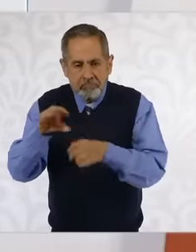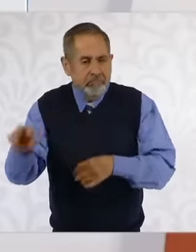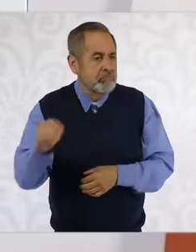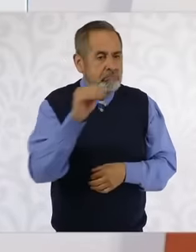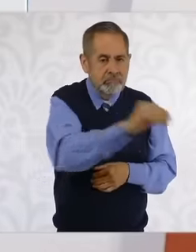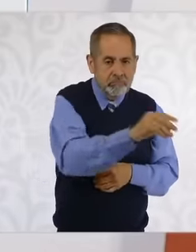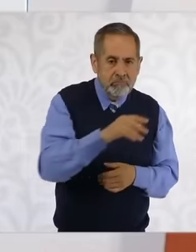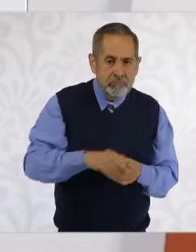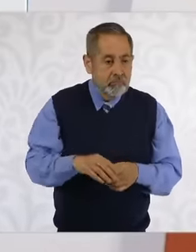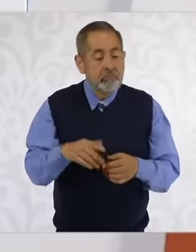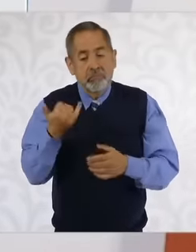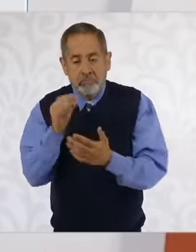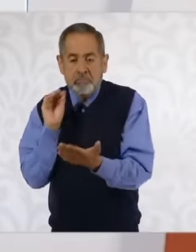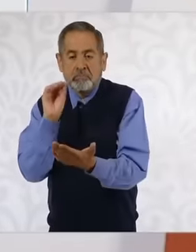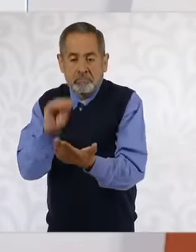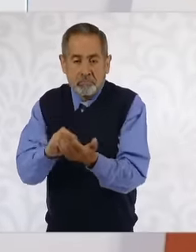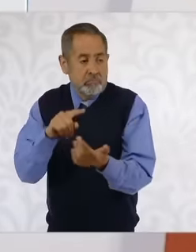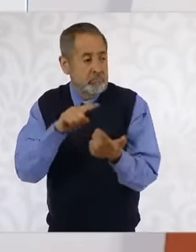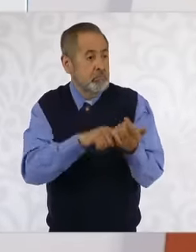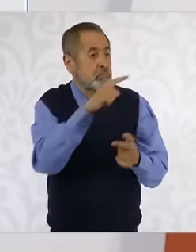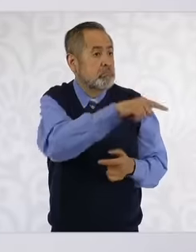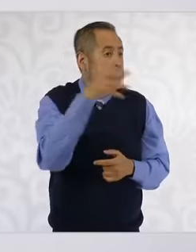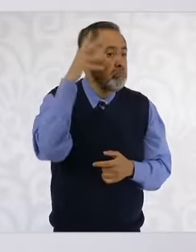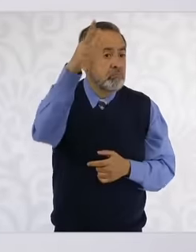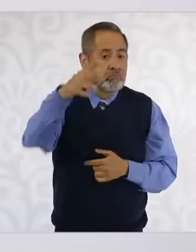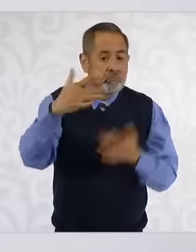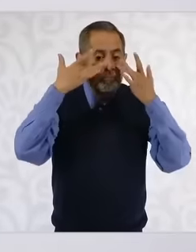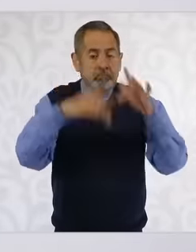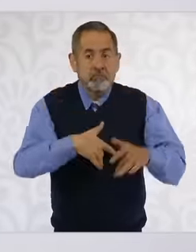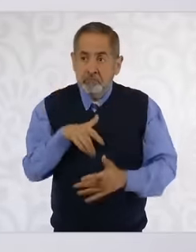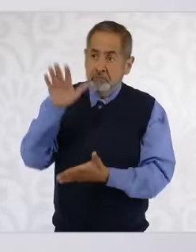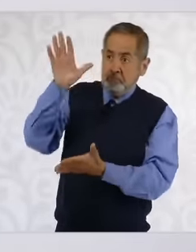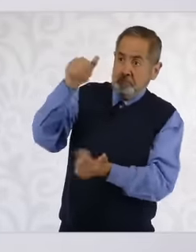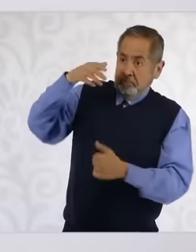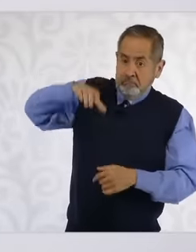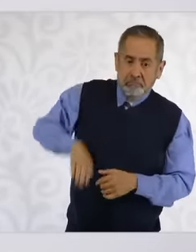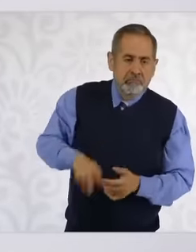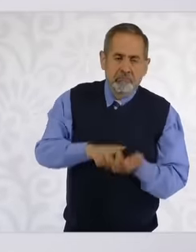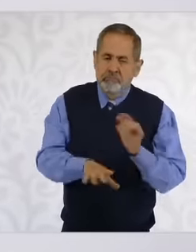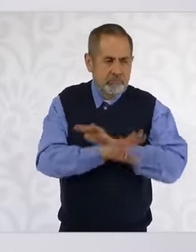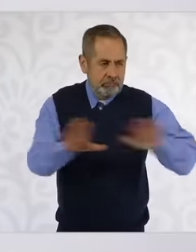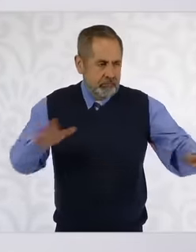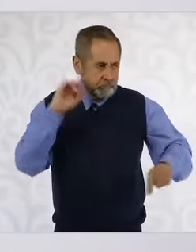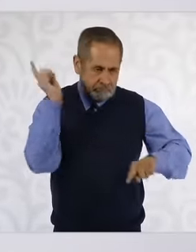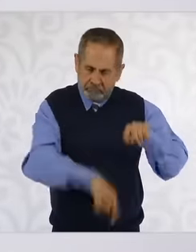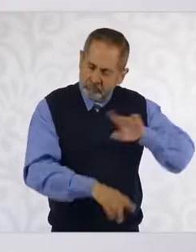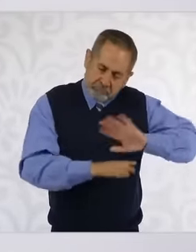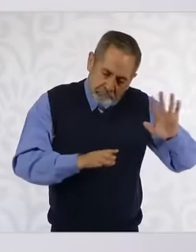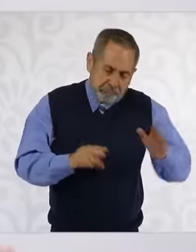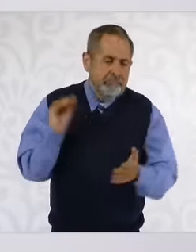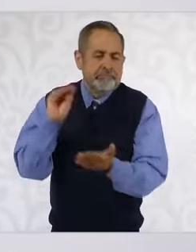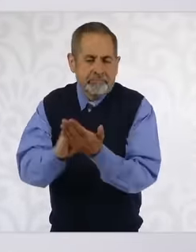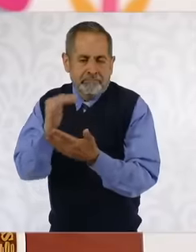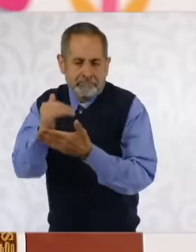the ministers no longer have retirement were two of the main issues But then They